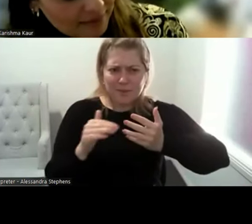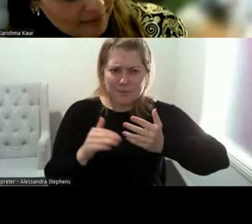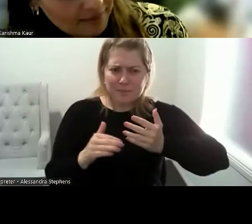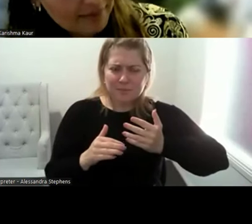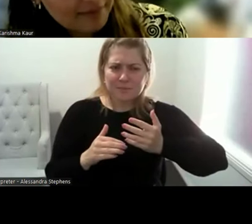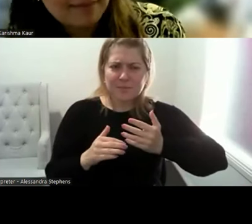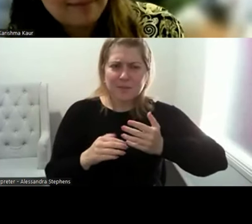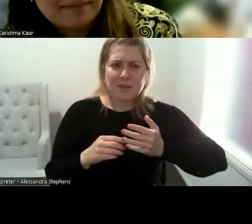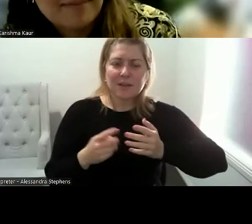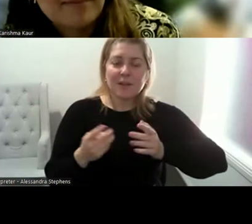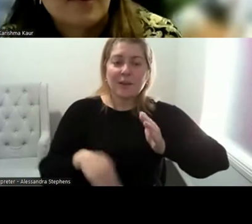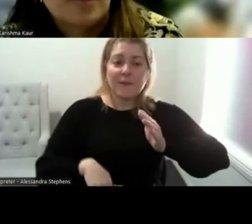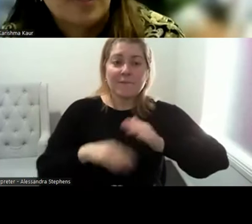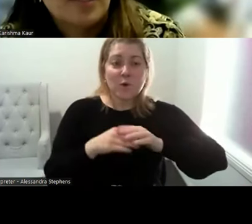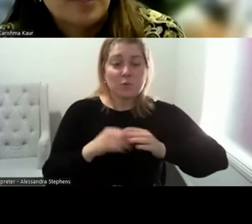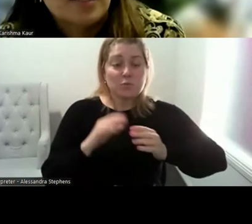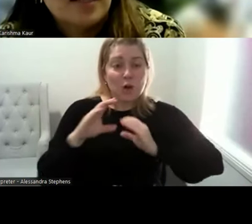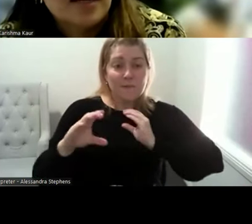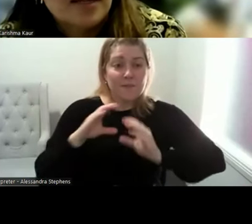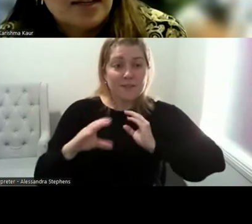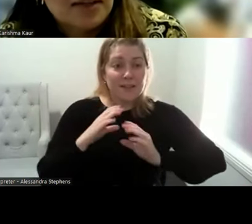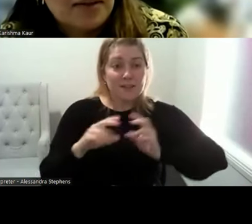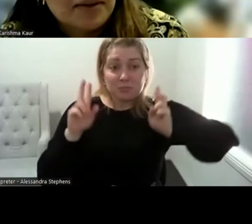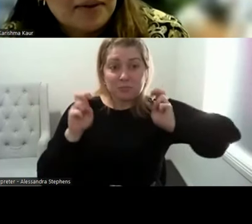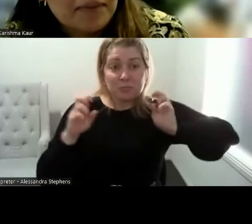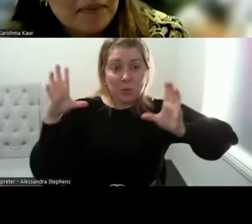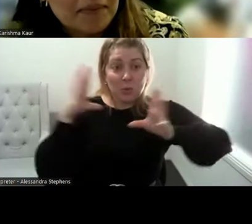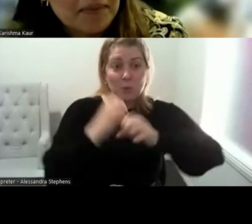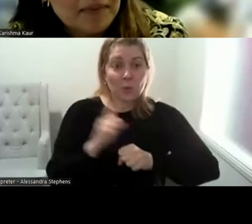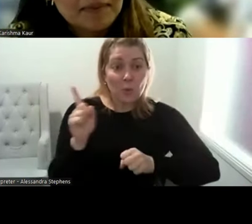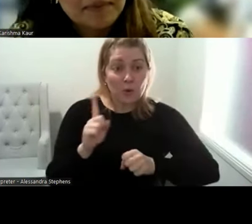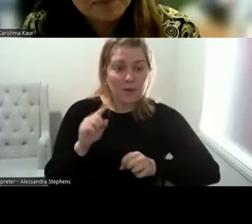whole conversation is don't make assumptions about anything so don't make assumptions about culture,